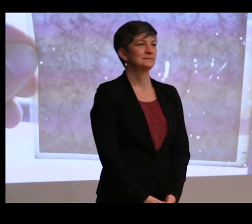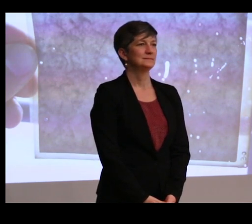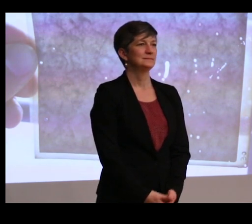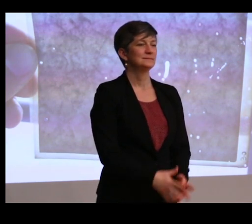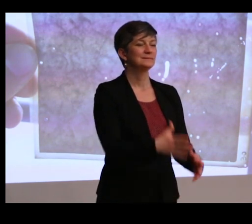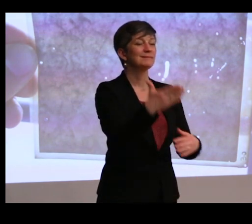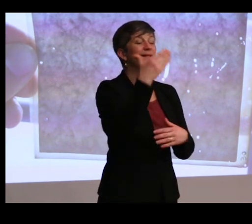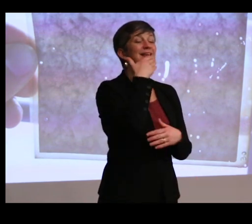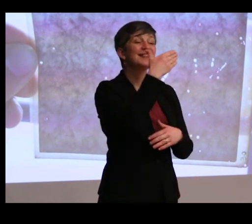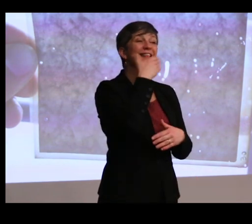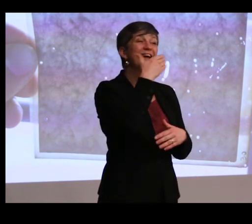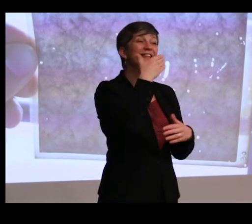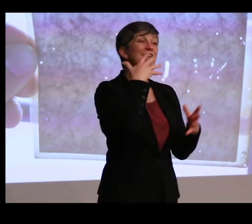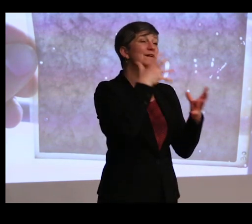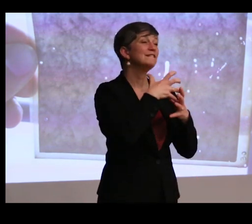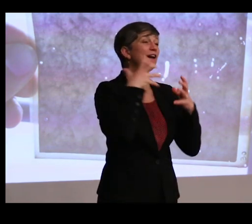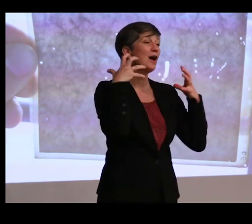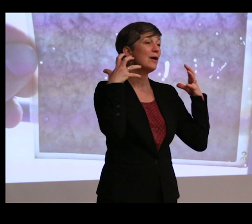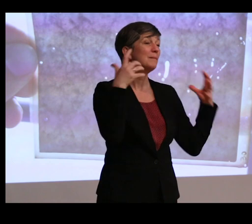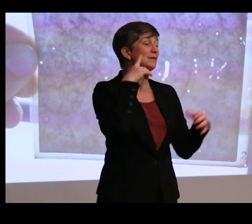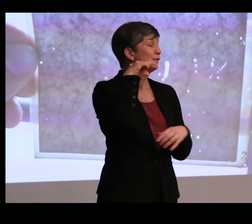Thank you. Thank you very much for this.